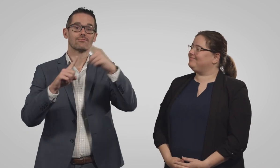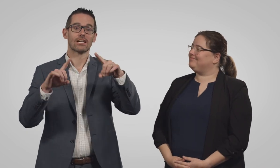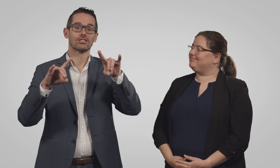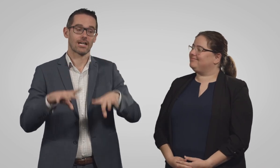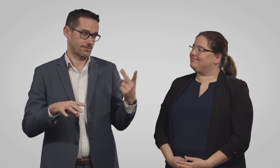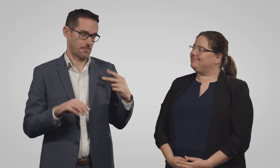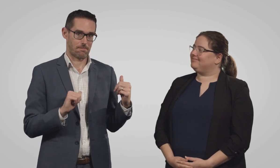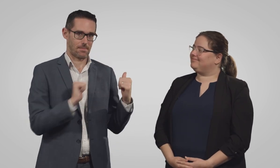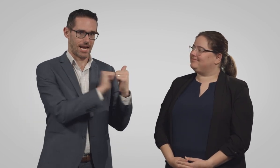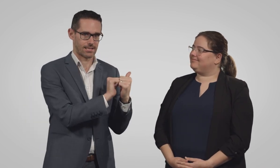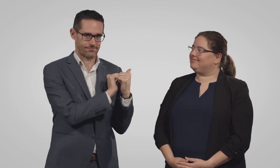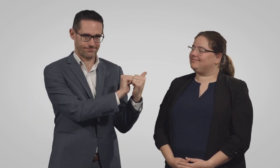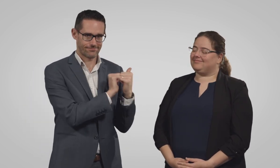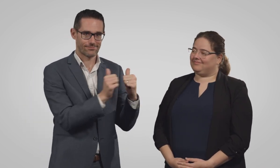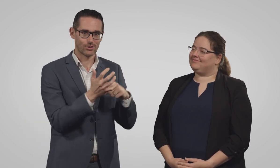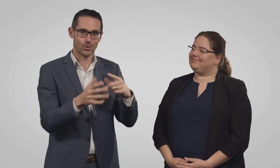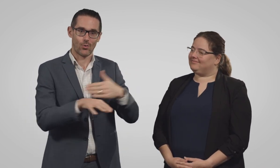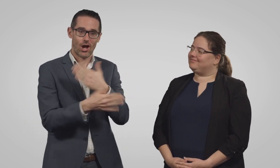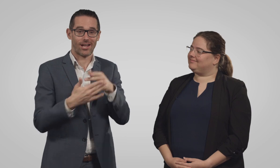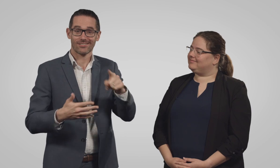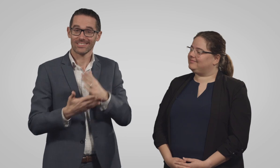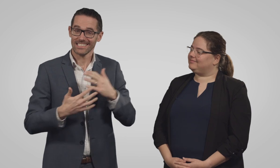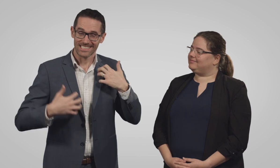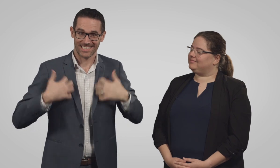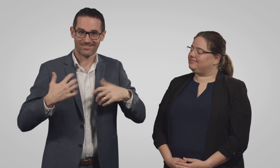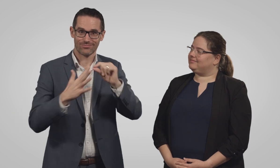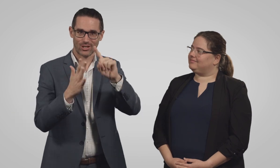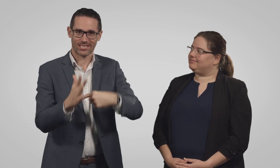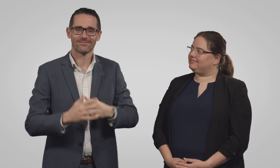Expression Australia has partnered with Deaf Victoria for this exciting project.